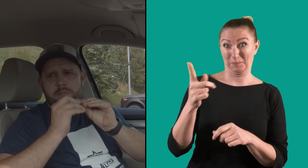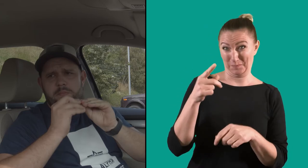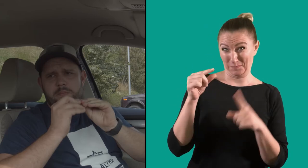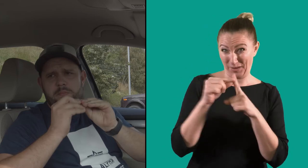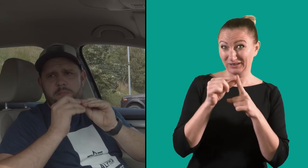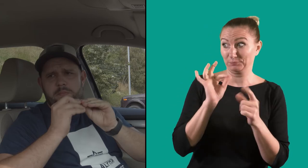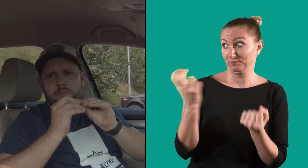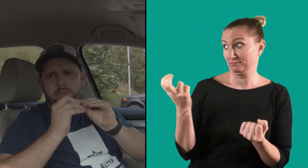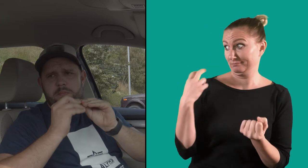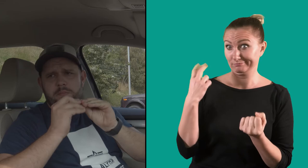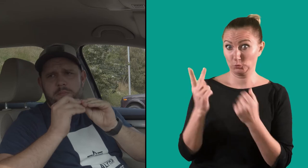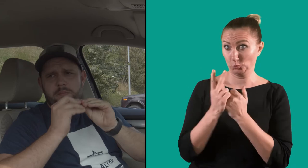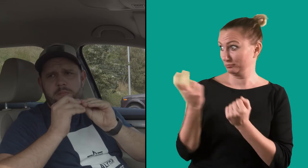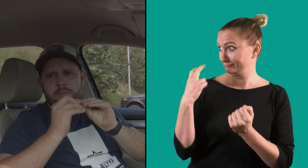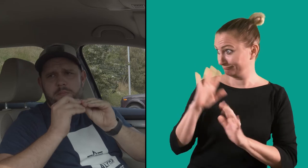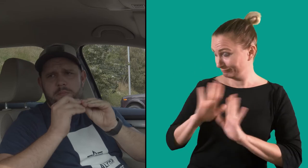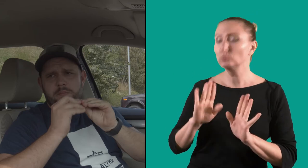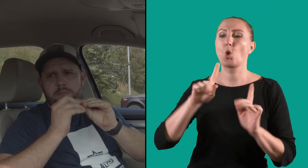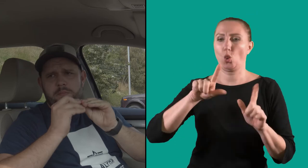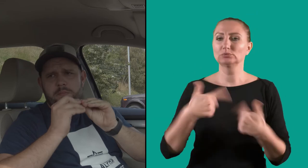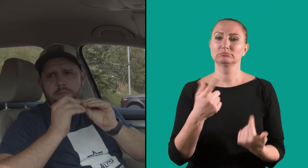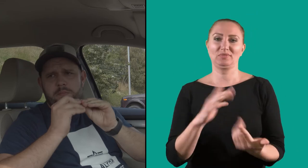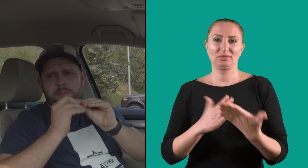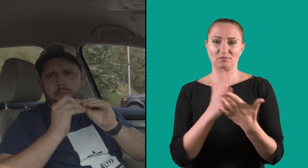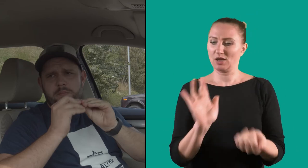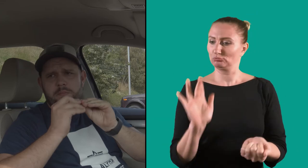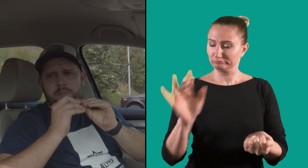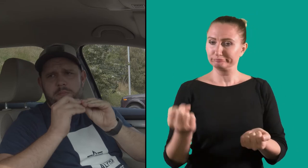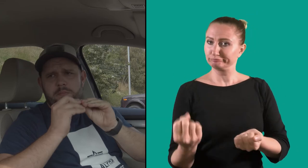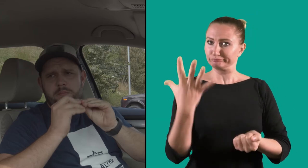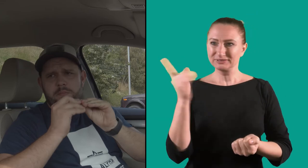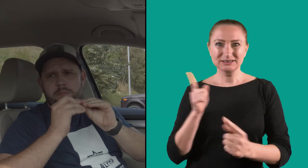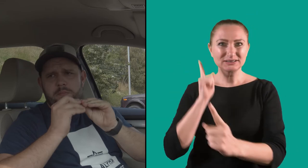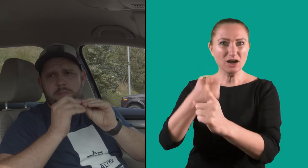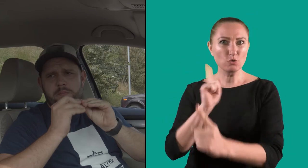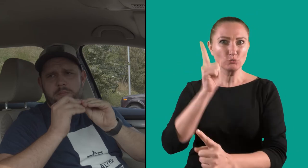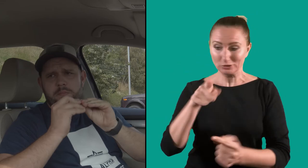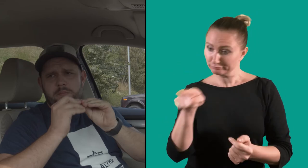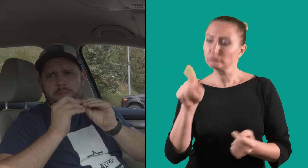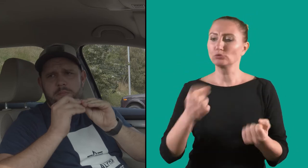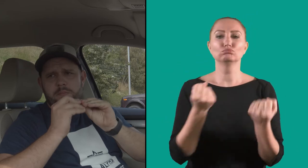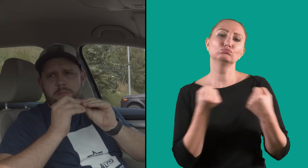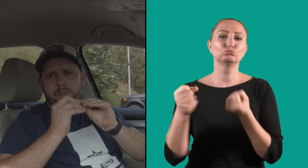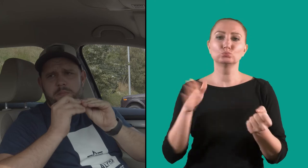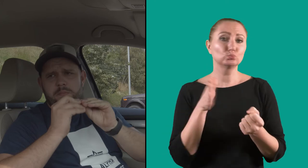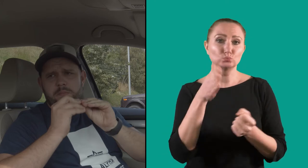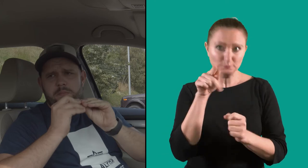Patrik turns on the navigation and takes him